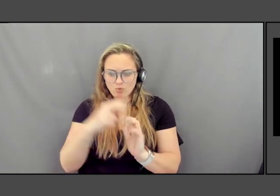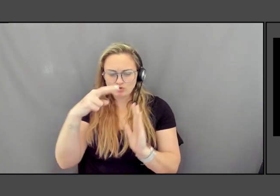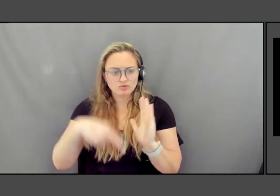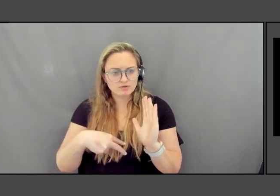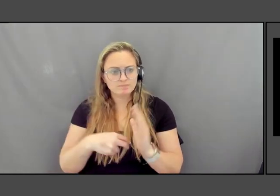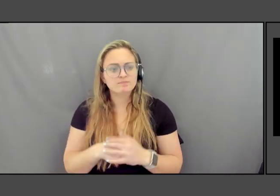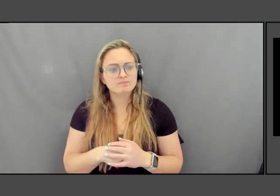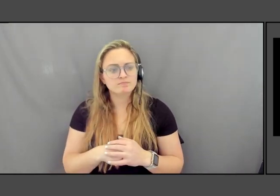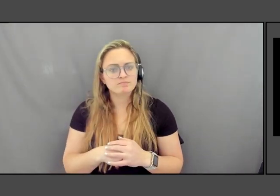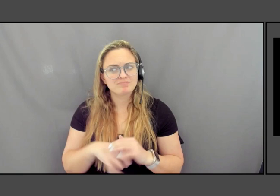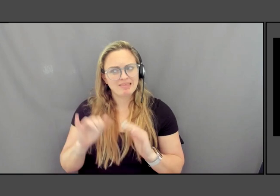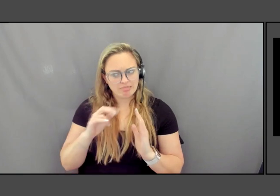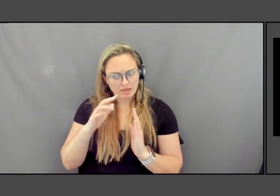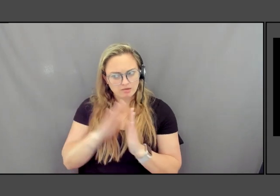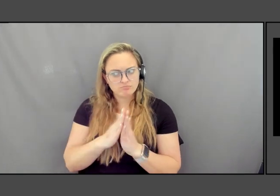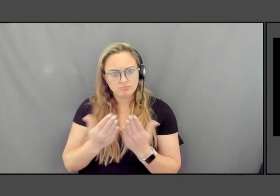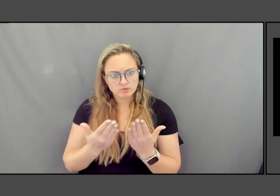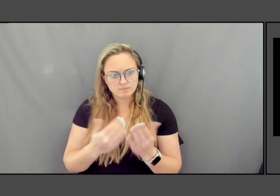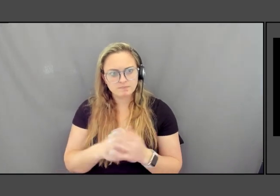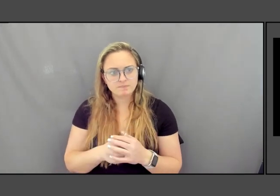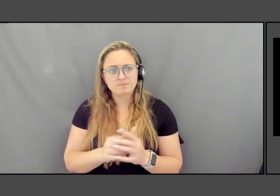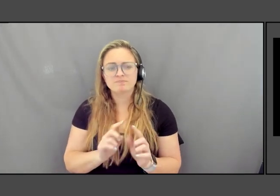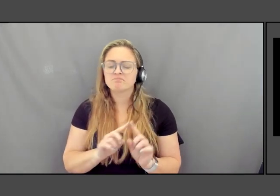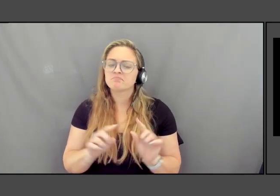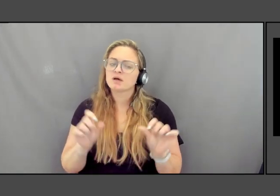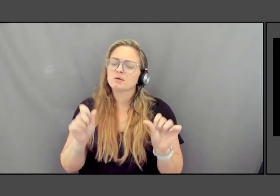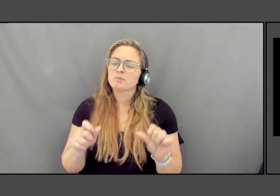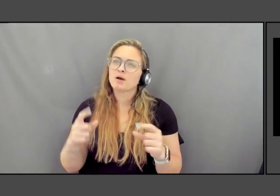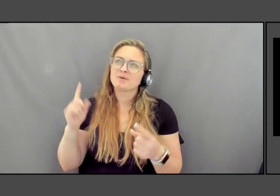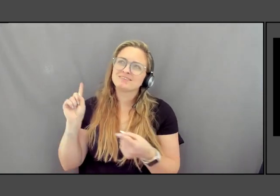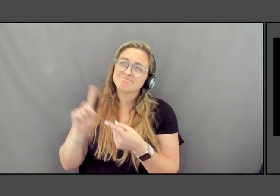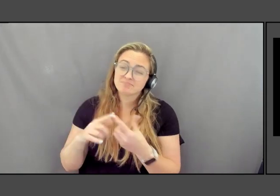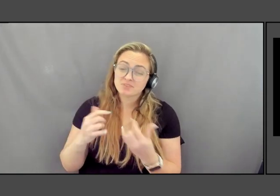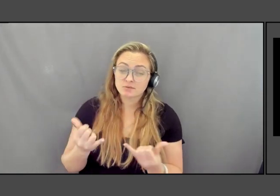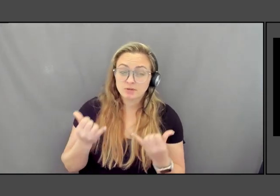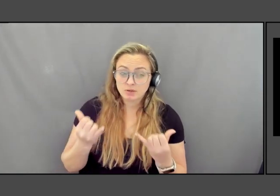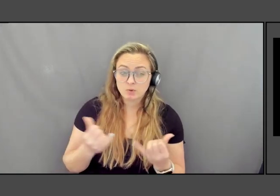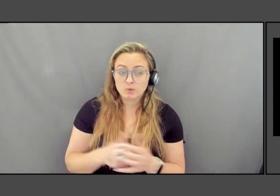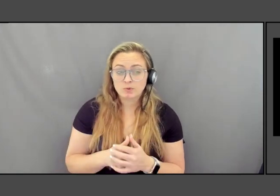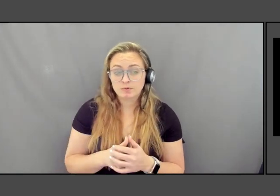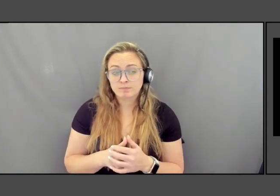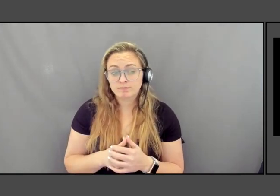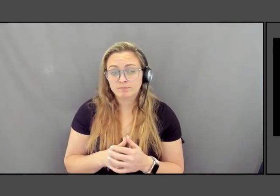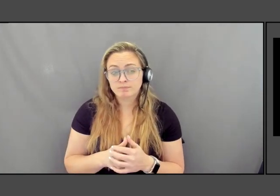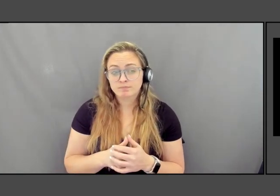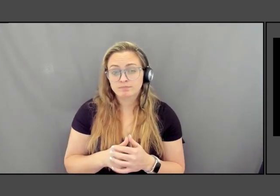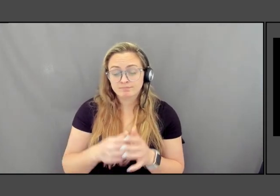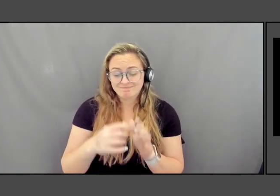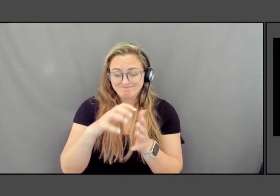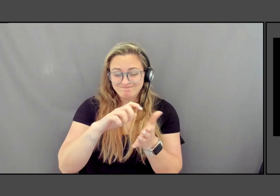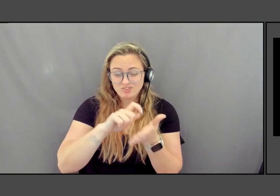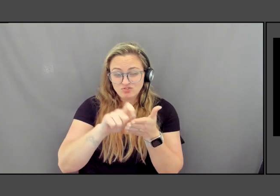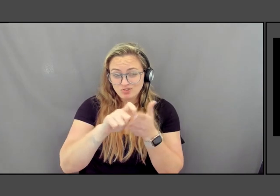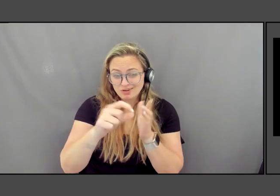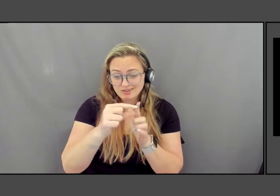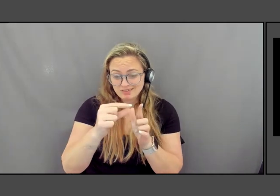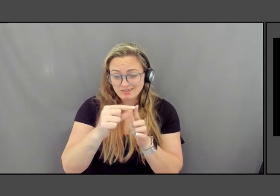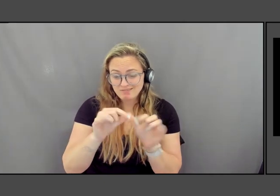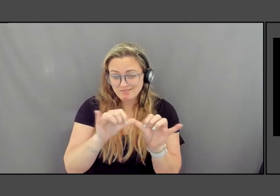Now, probably up until this point, text sizes for anything in the public realm as a monument